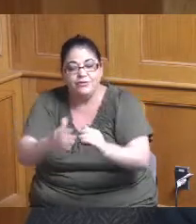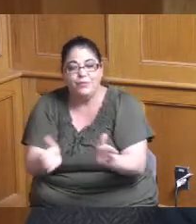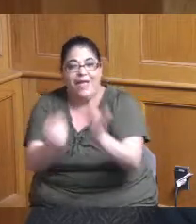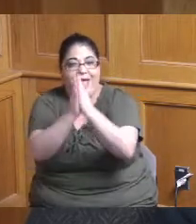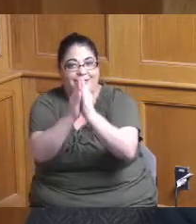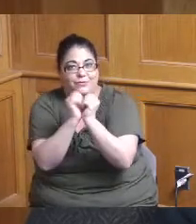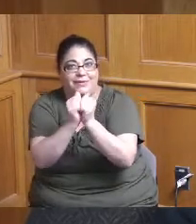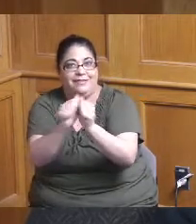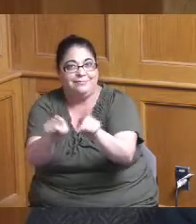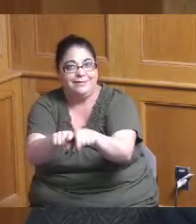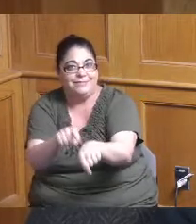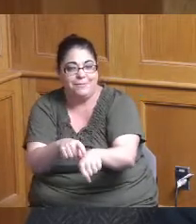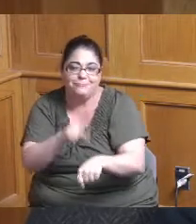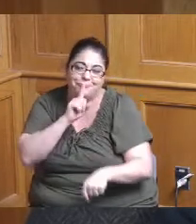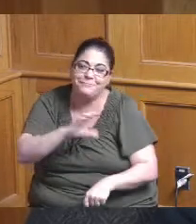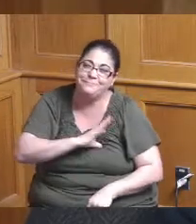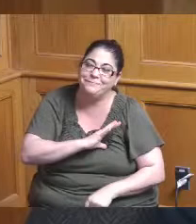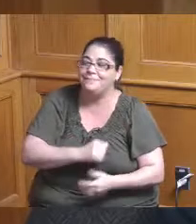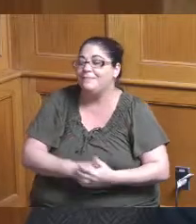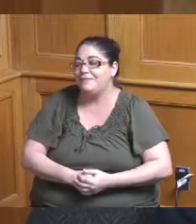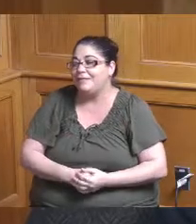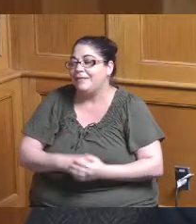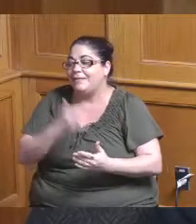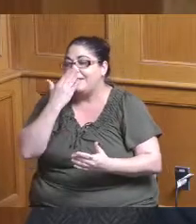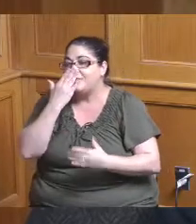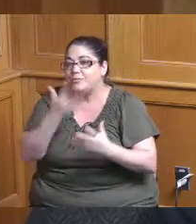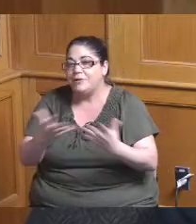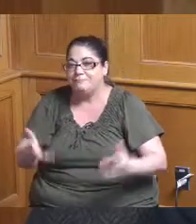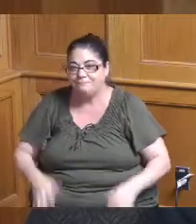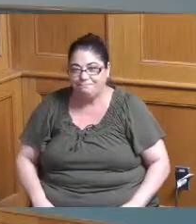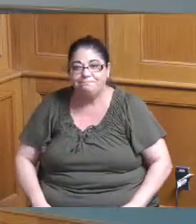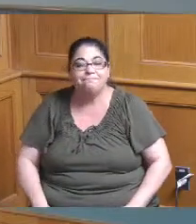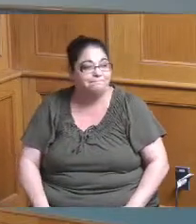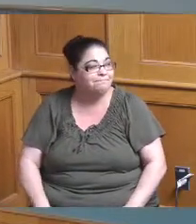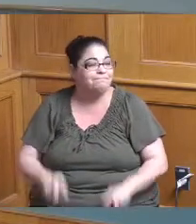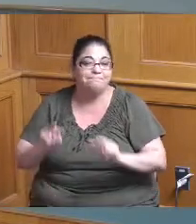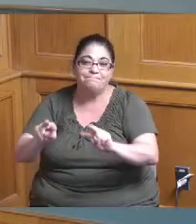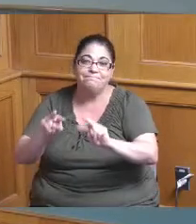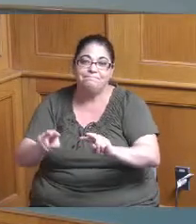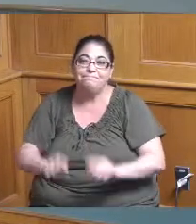I look forward to these projects starting as well thank you that's awesome thank you so much thank